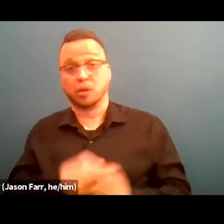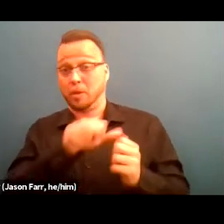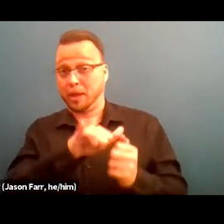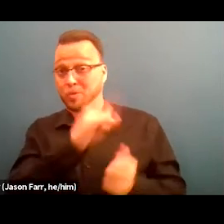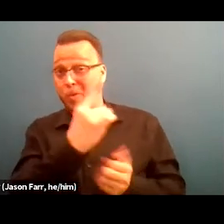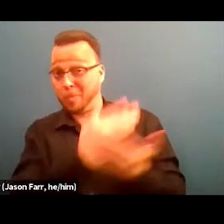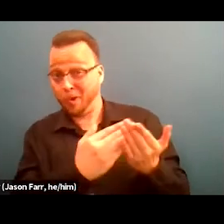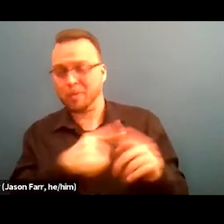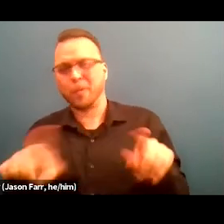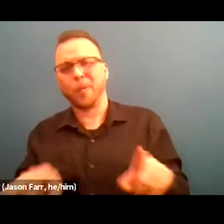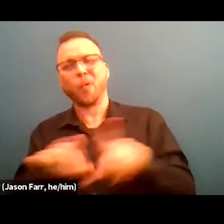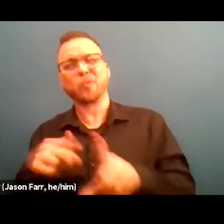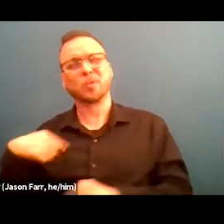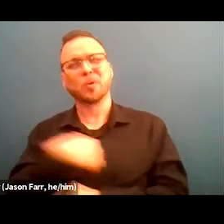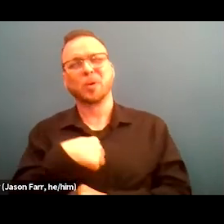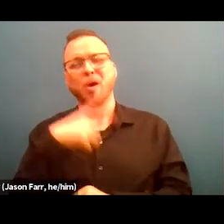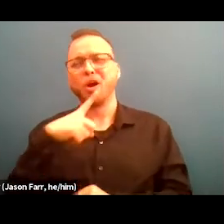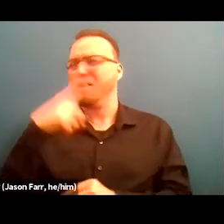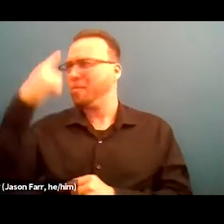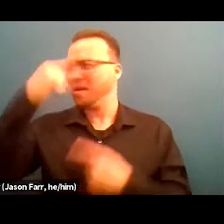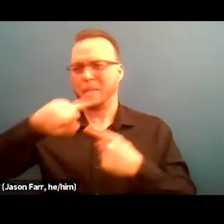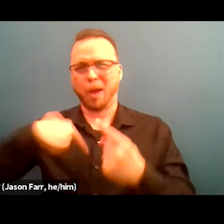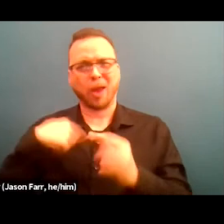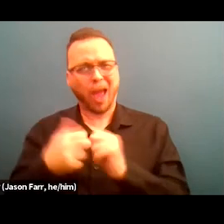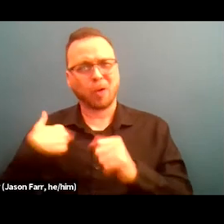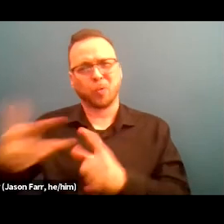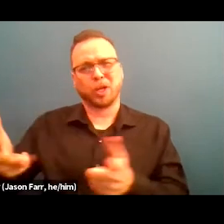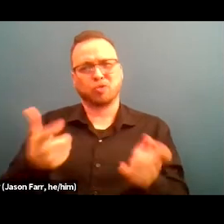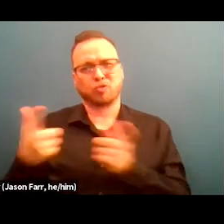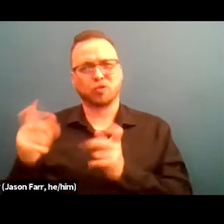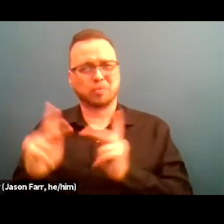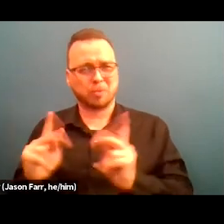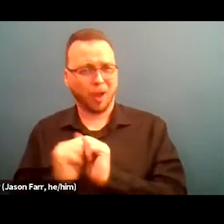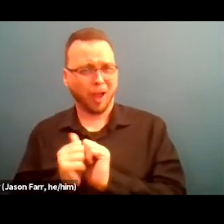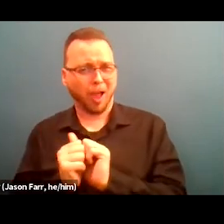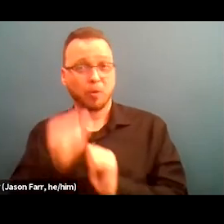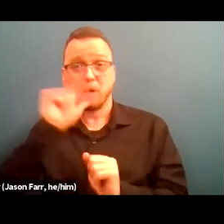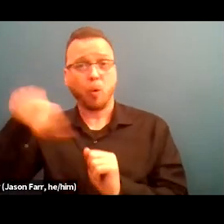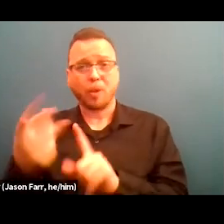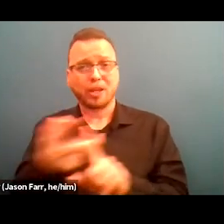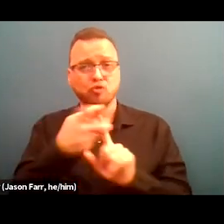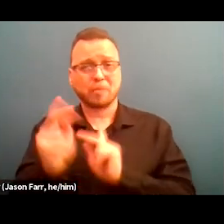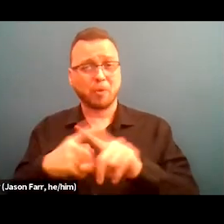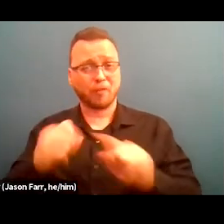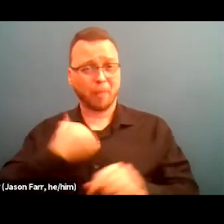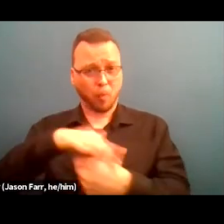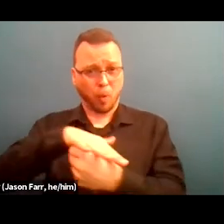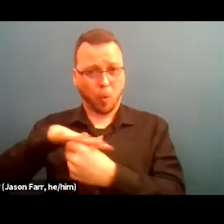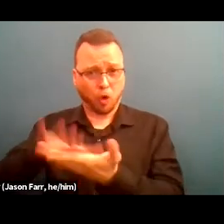we also were mindful of our recruiting practices. So not just recruiting folks from our local colleges and universities, right?